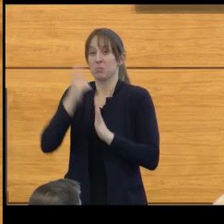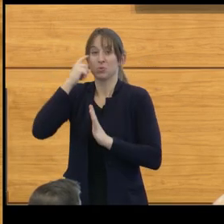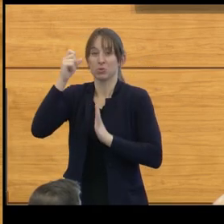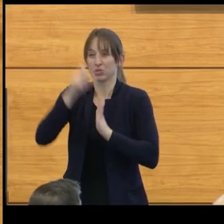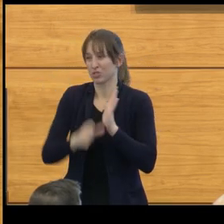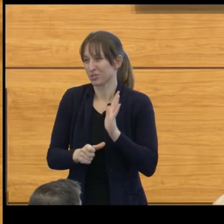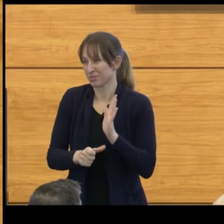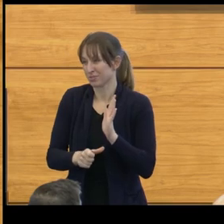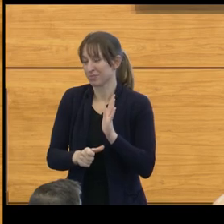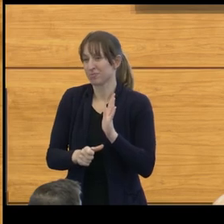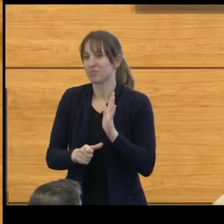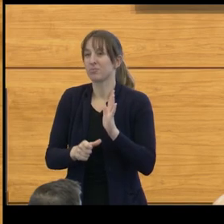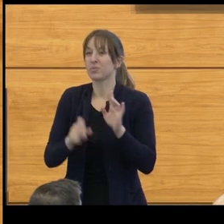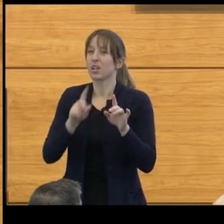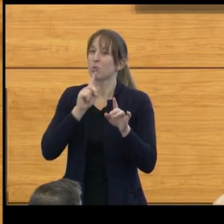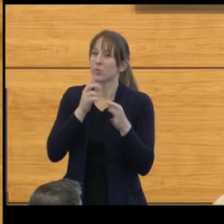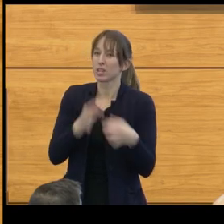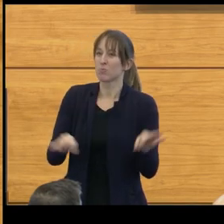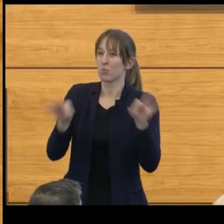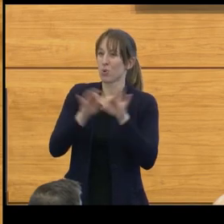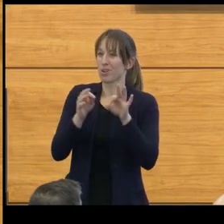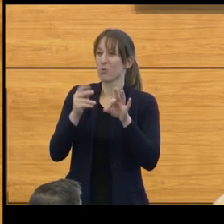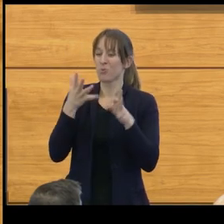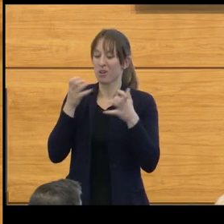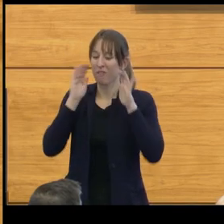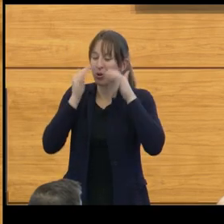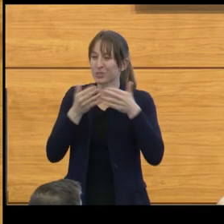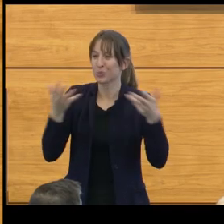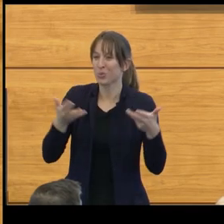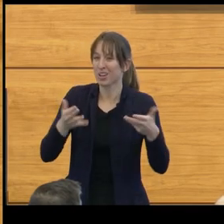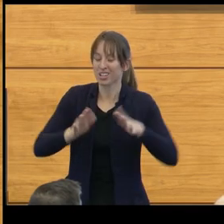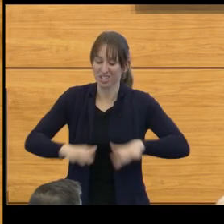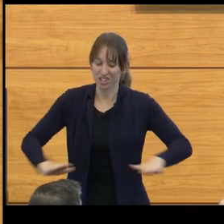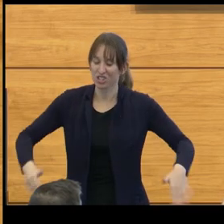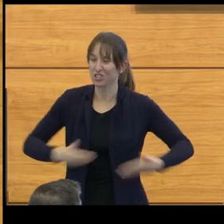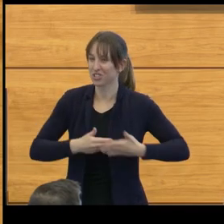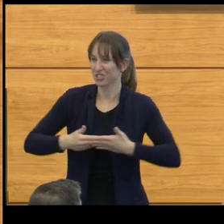more importantly, I wanted to be a pediatric neurosurgeon. So you look here at spina bifida,